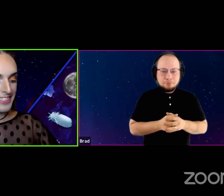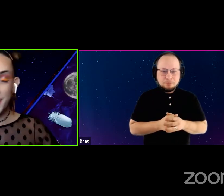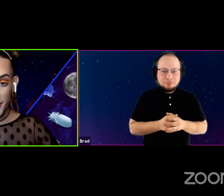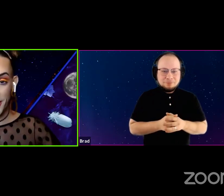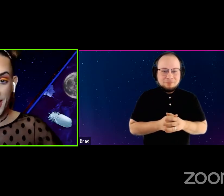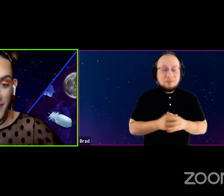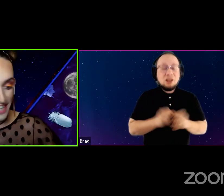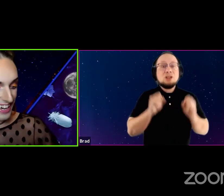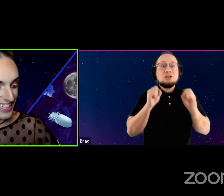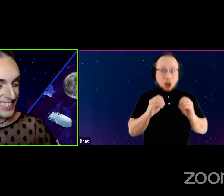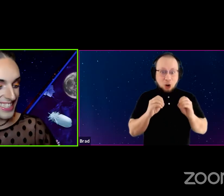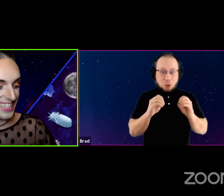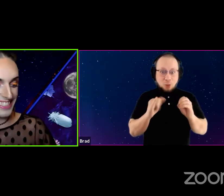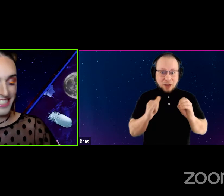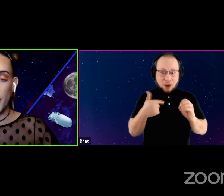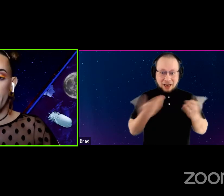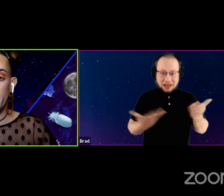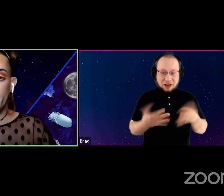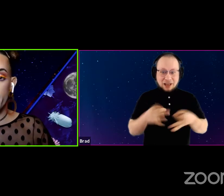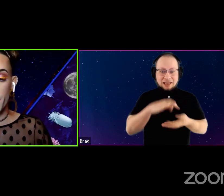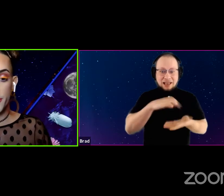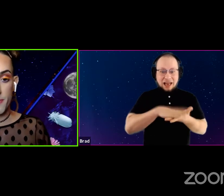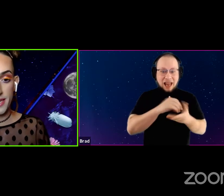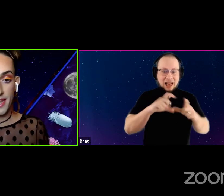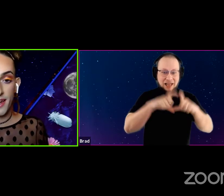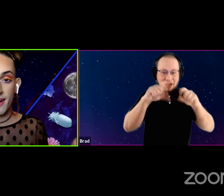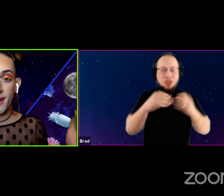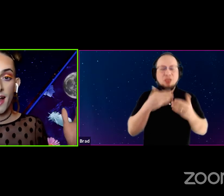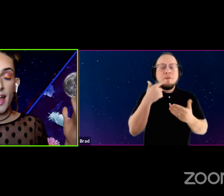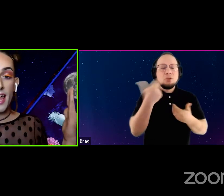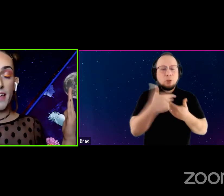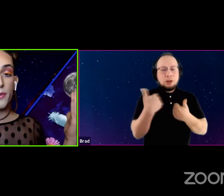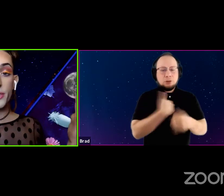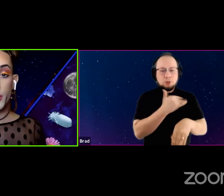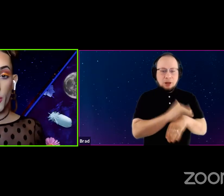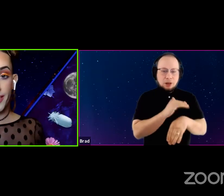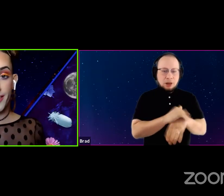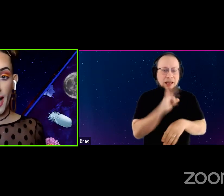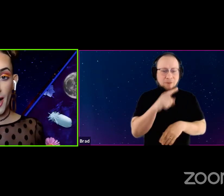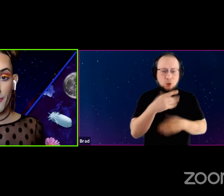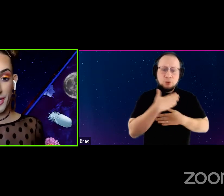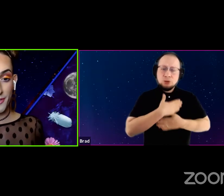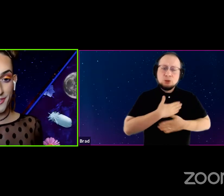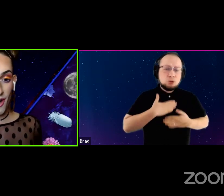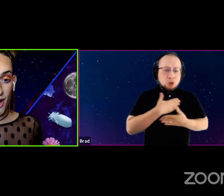So here we are Teacakes and Tarot. Thank you so much for being here. If you enjoyed what you saw,